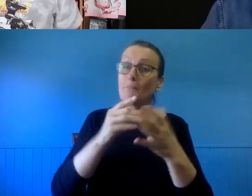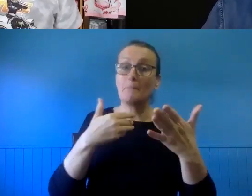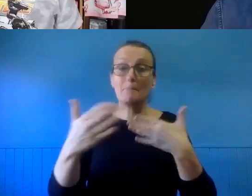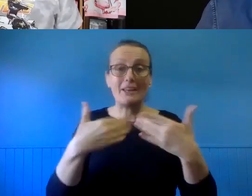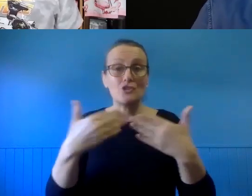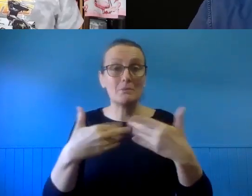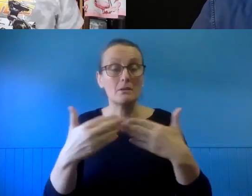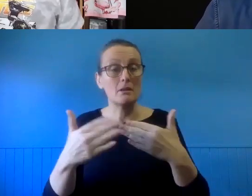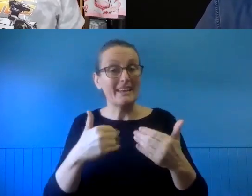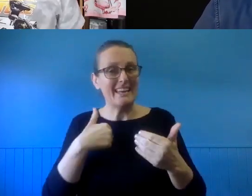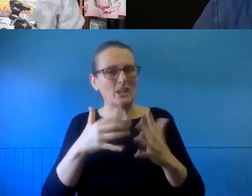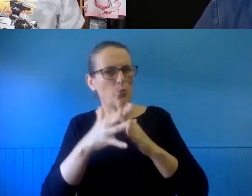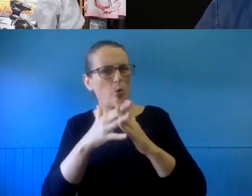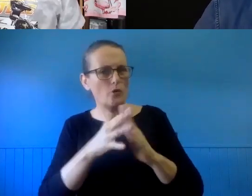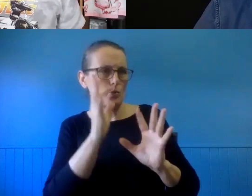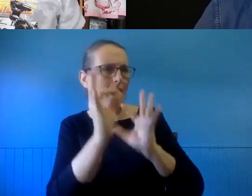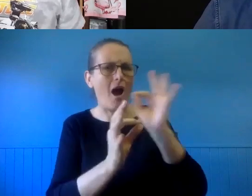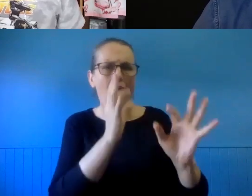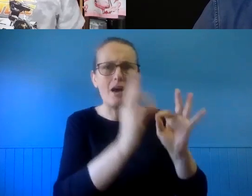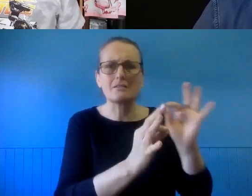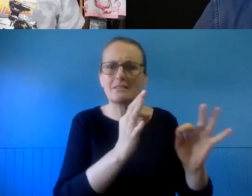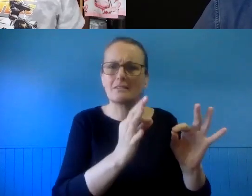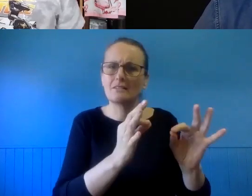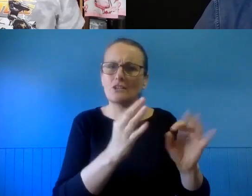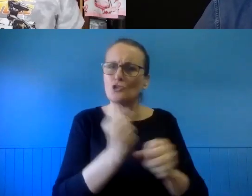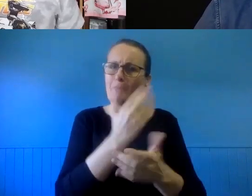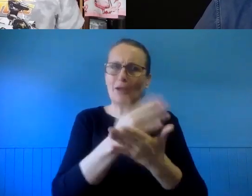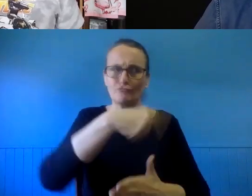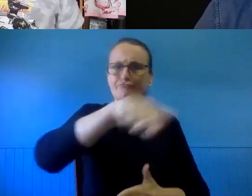useful thing to do for kind of keeping everybody happy and OK with